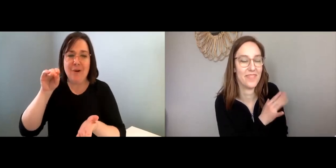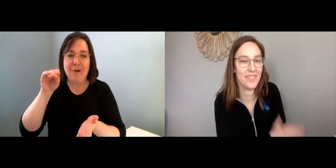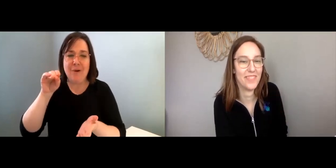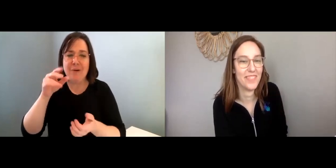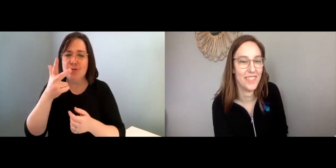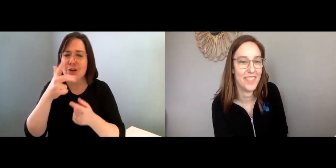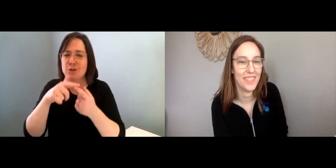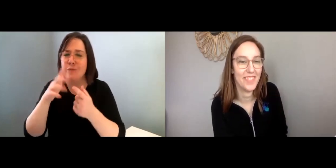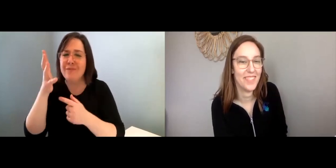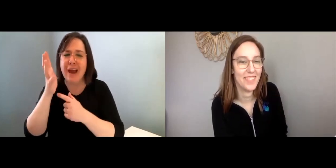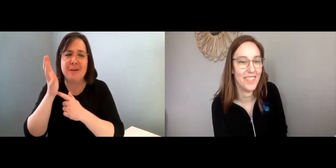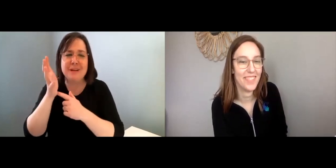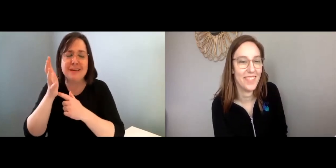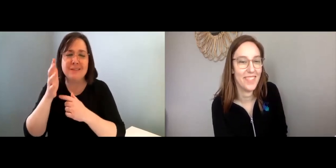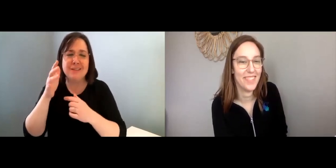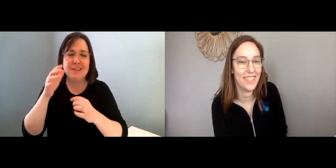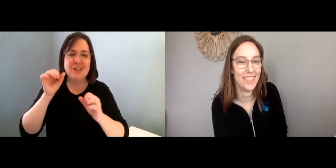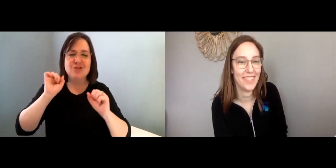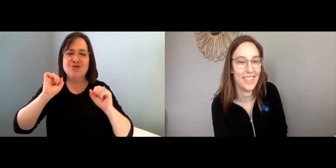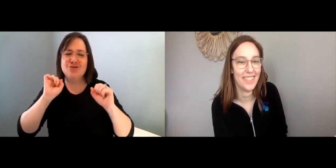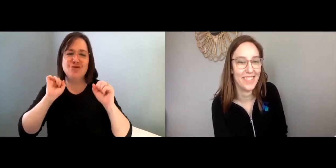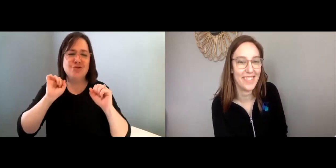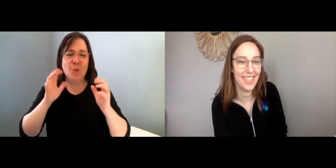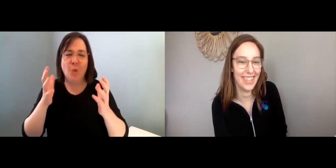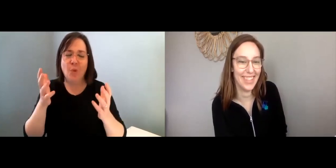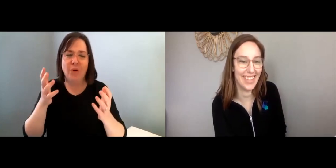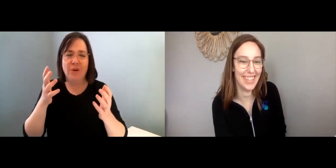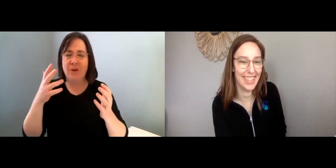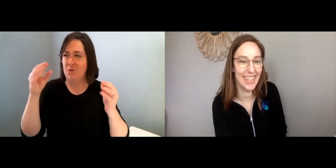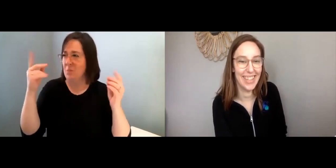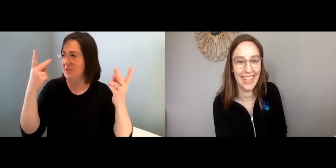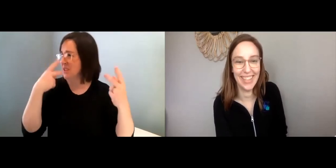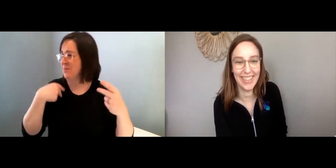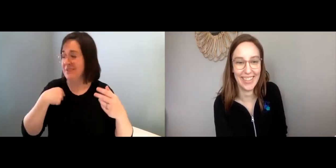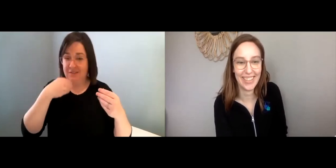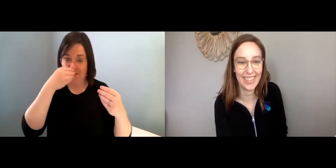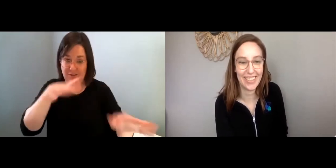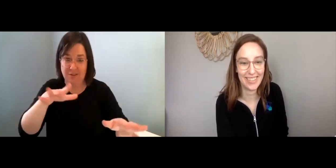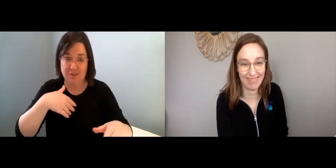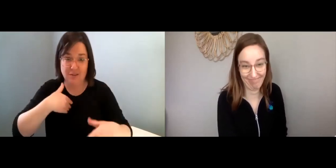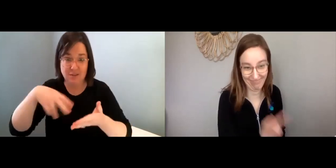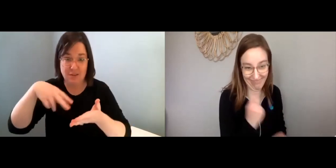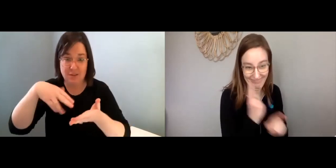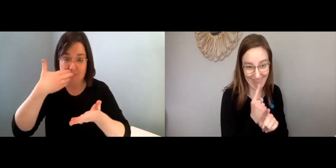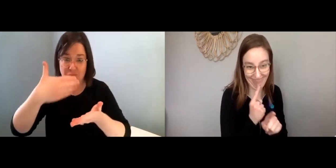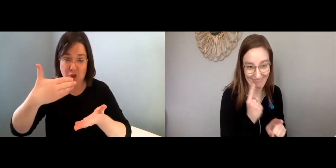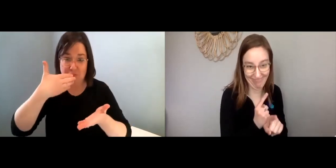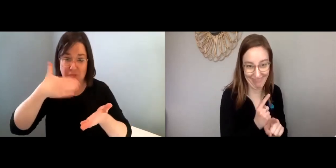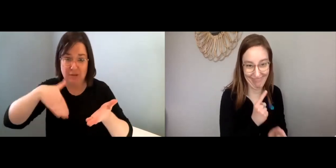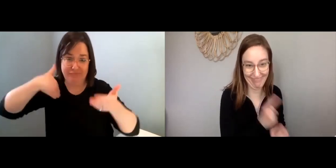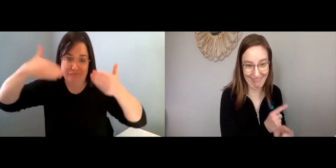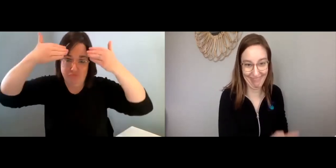Maggie: Cool! Lisa:Yeah it’s like 3-5 minutes of just moving; and who cares, no one’s watching me,